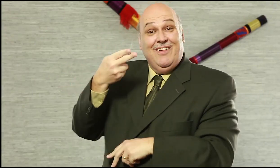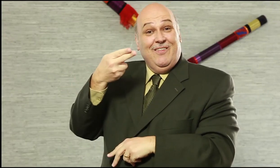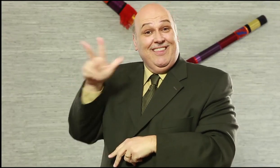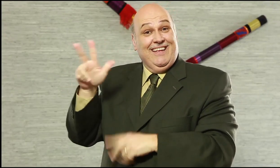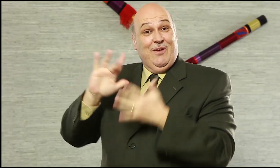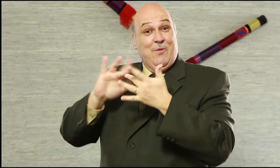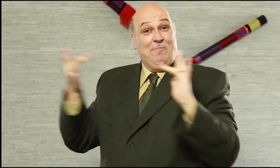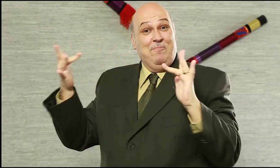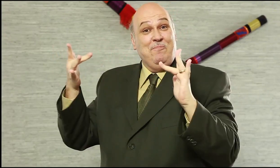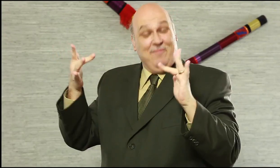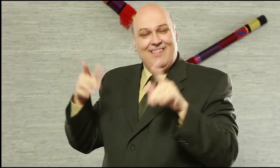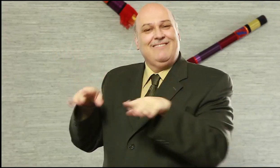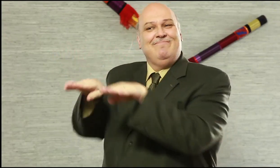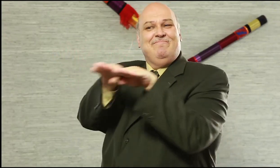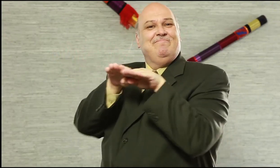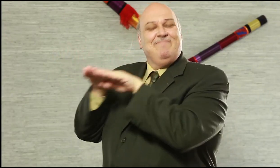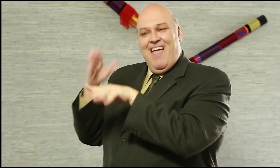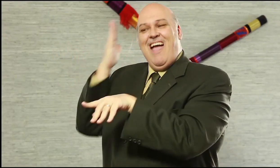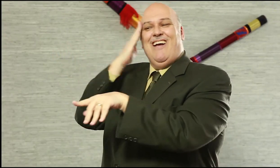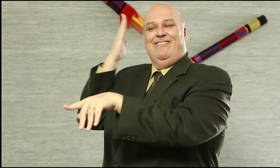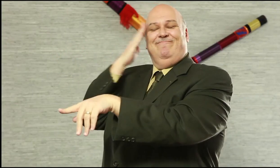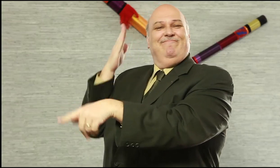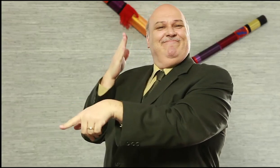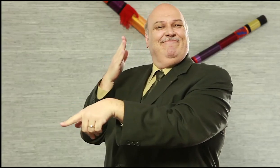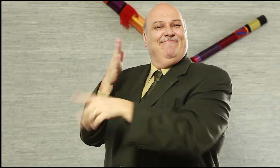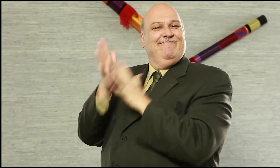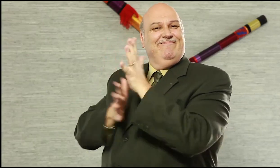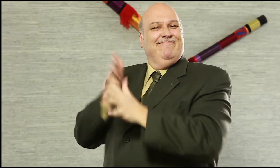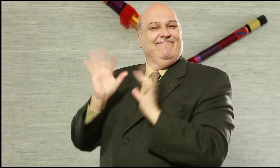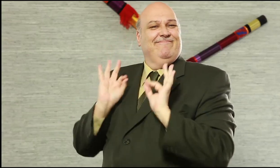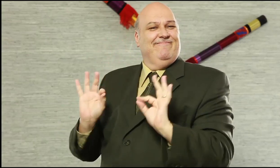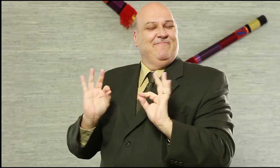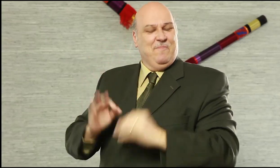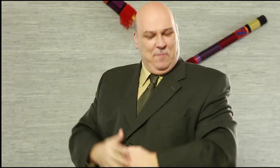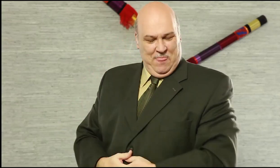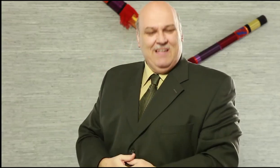to viewing these programs on a weekly basis.